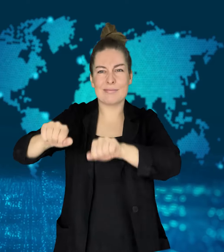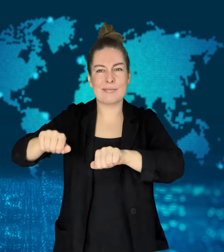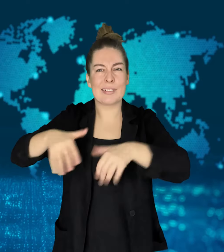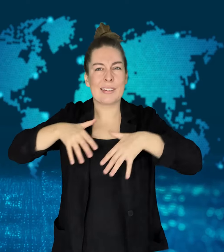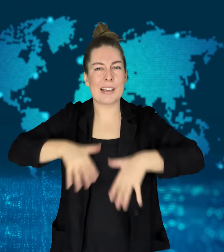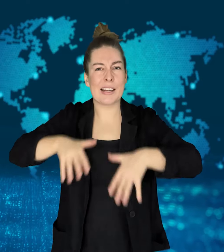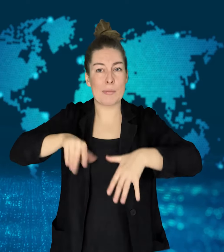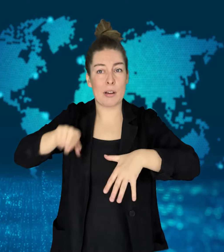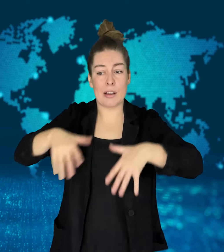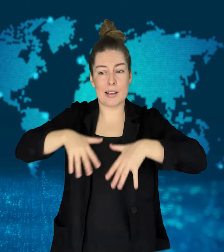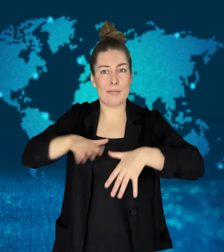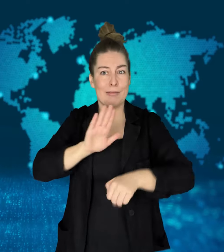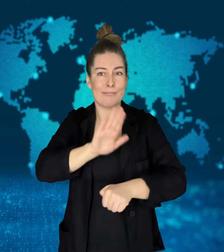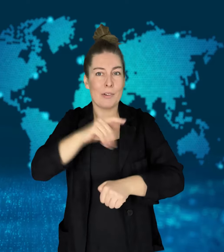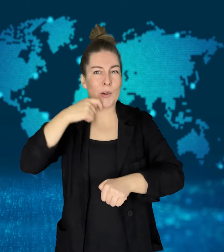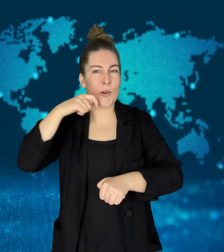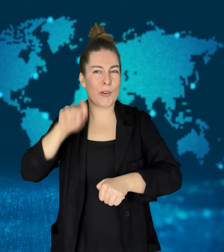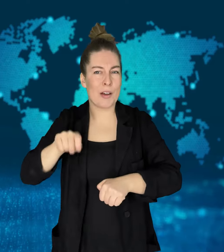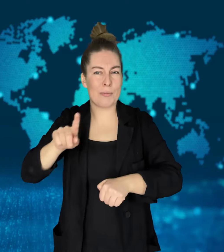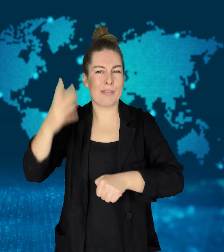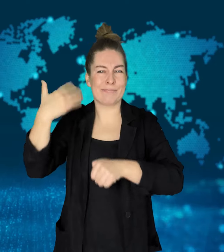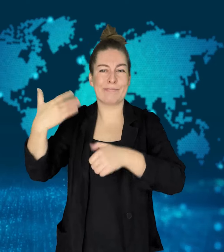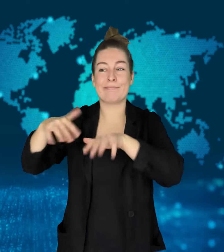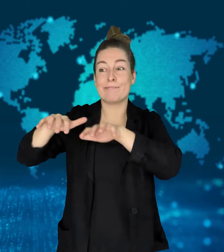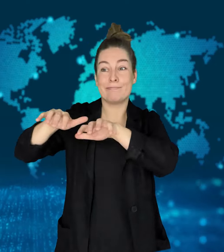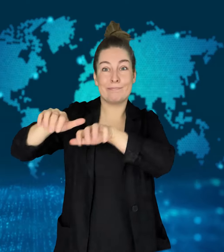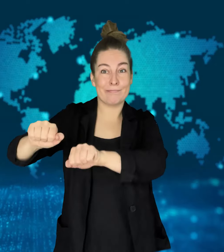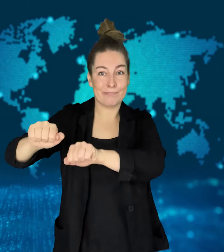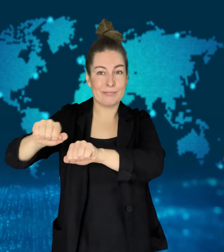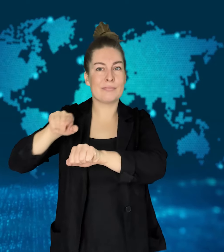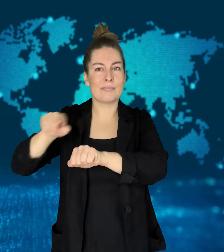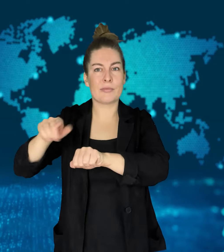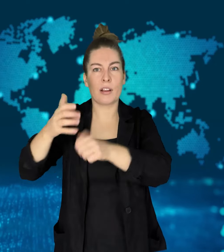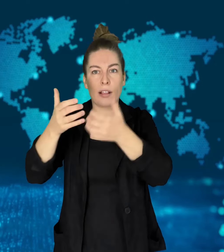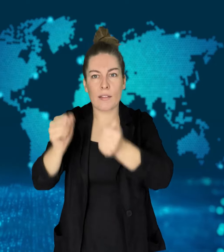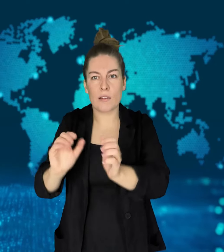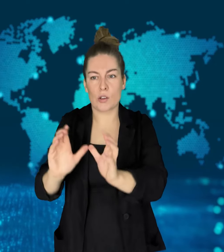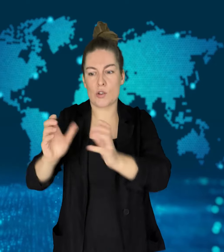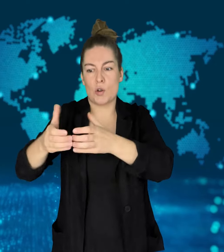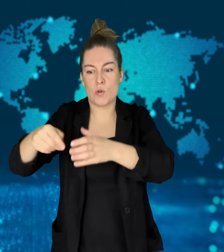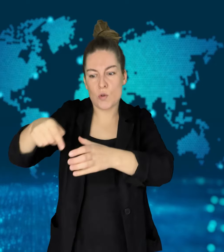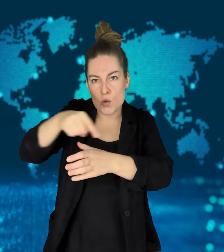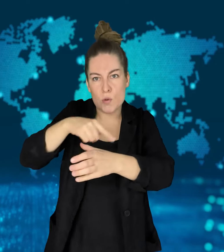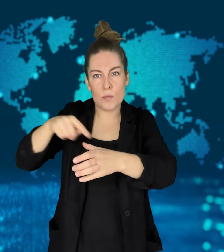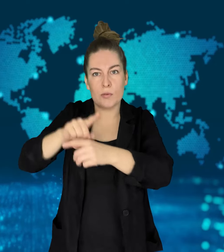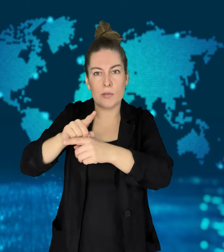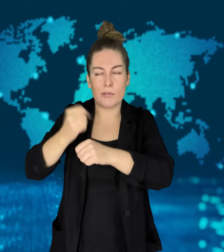risk for spying on Russians and providing Ukraine with information to